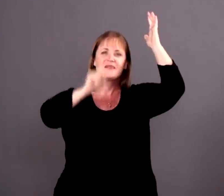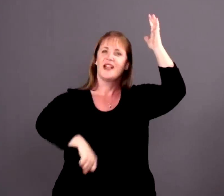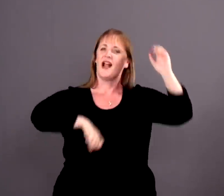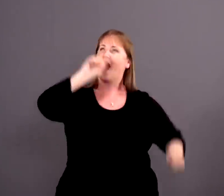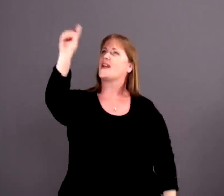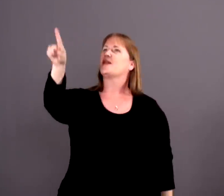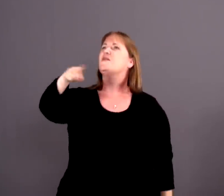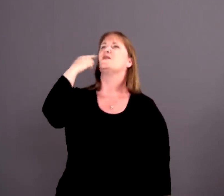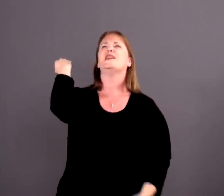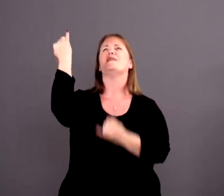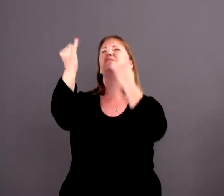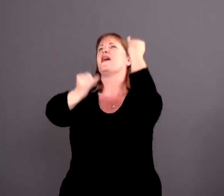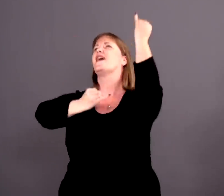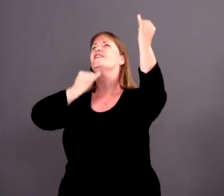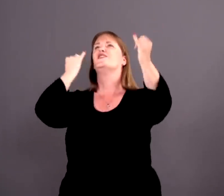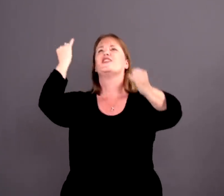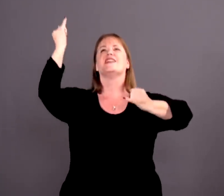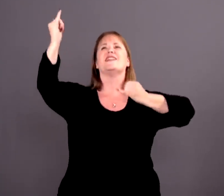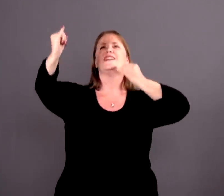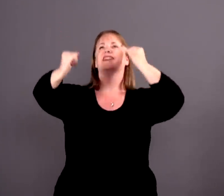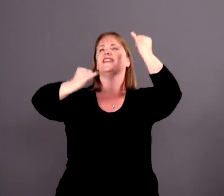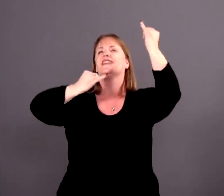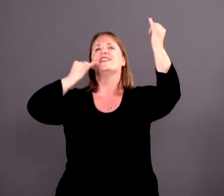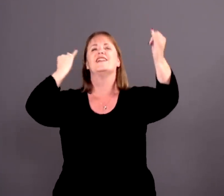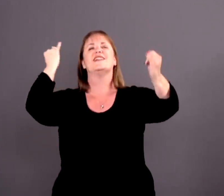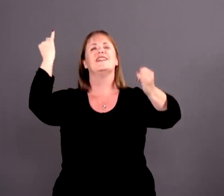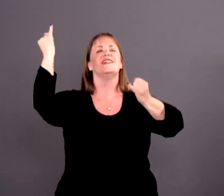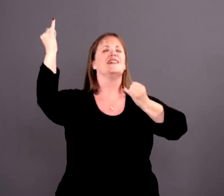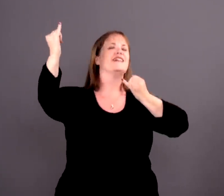I can only imagine